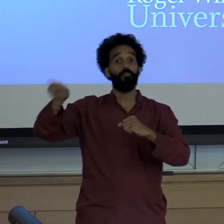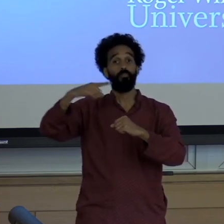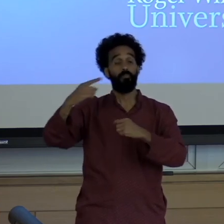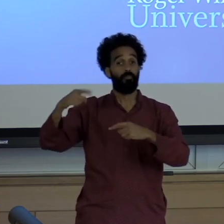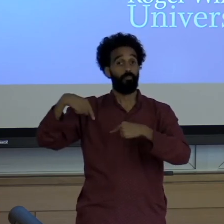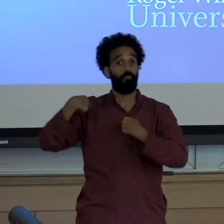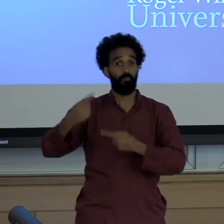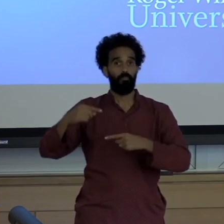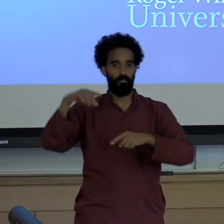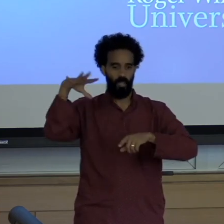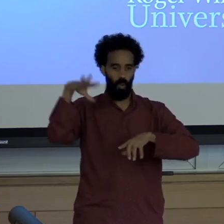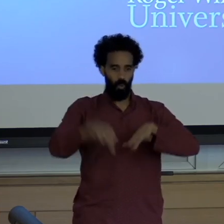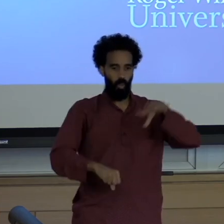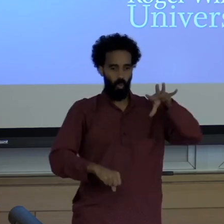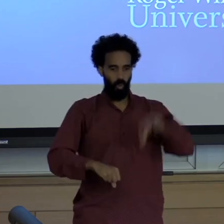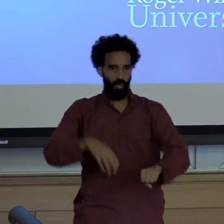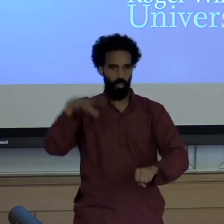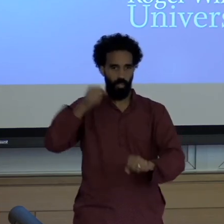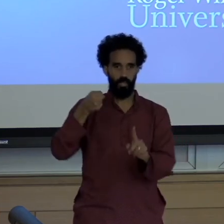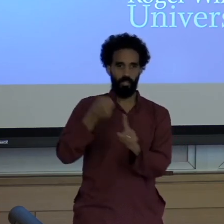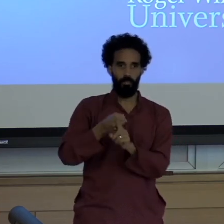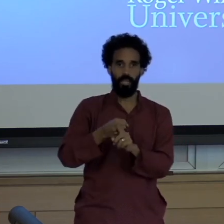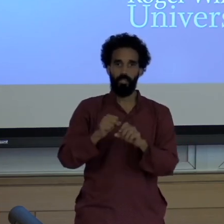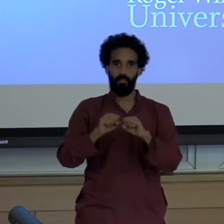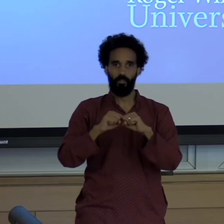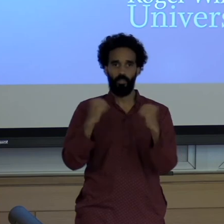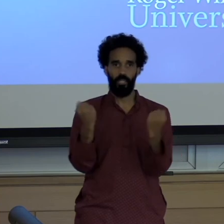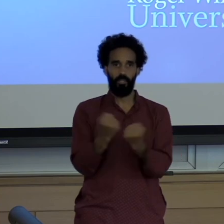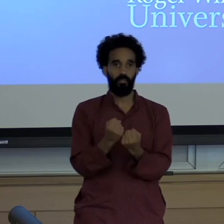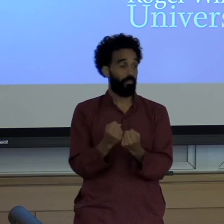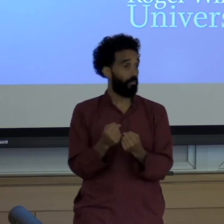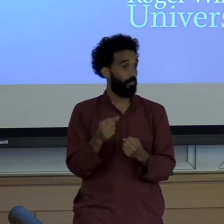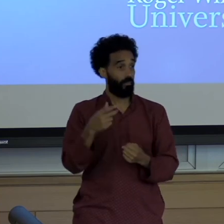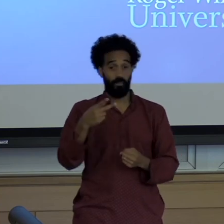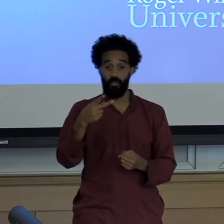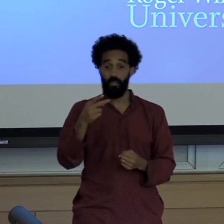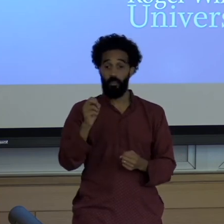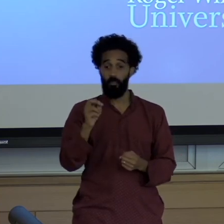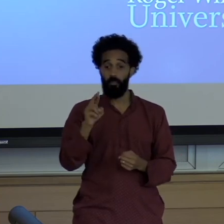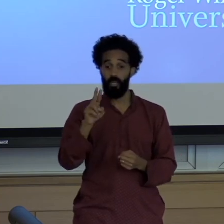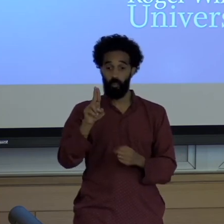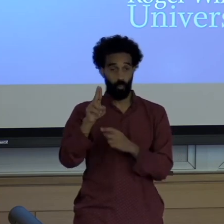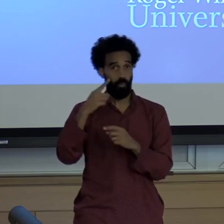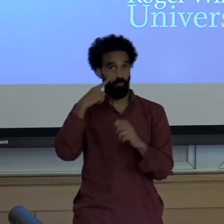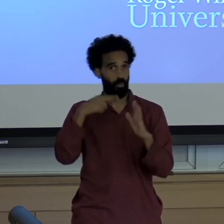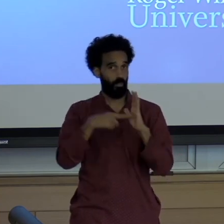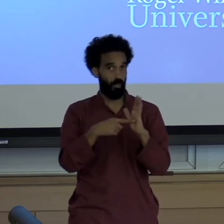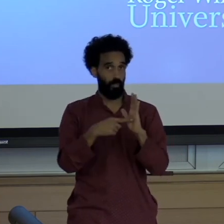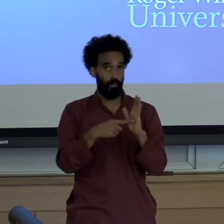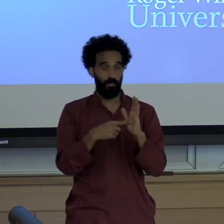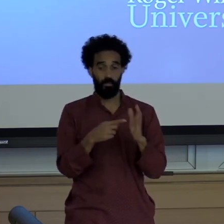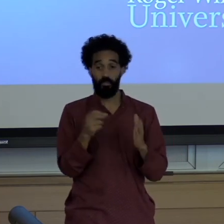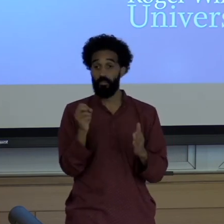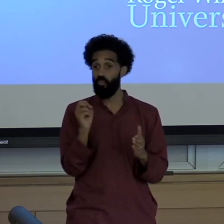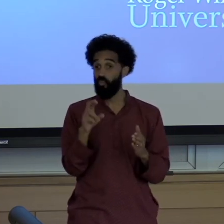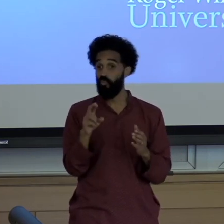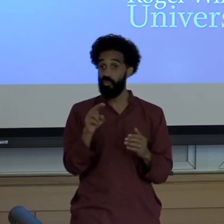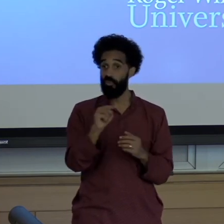Impacted society be it in Peru, which I know relatively well, or Be it in New York City